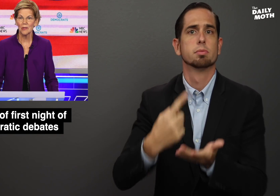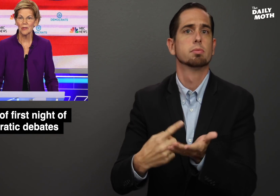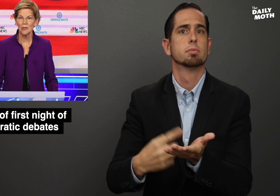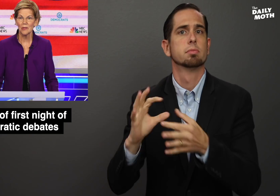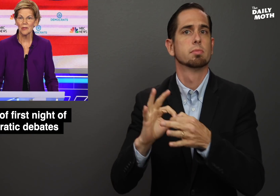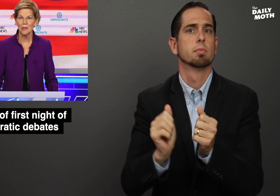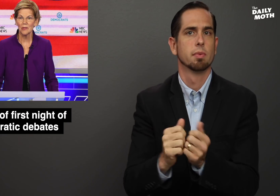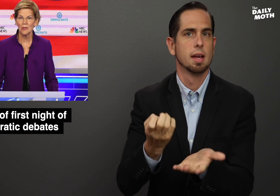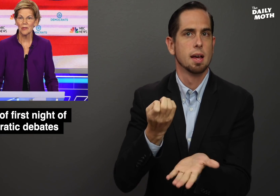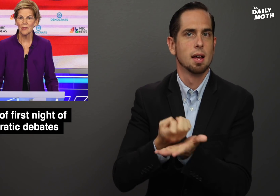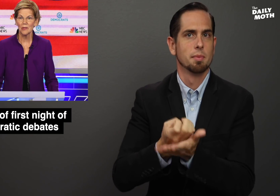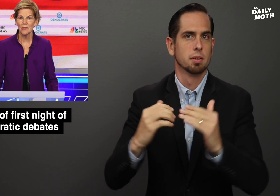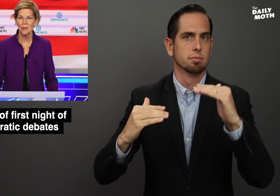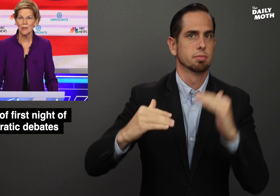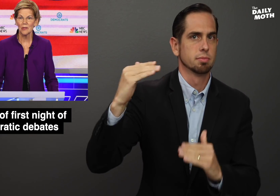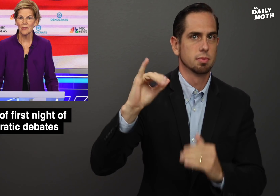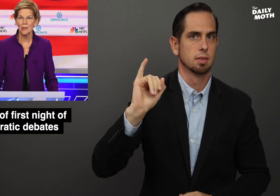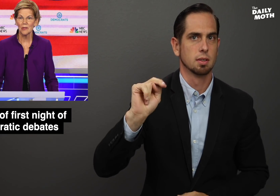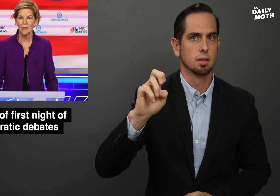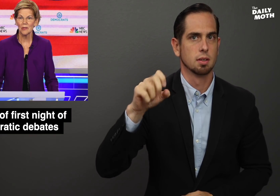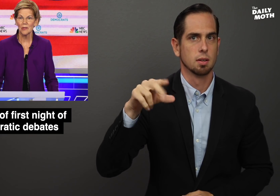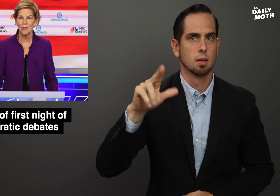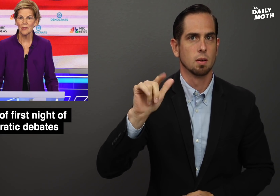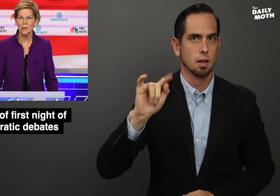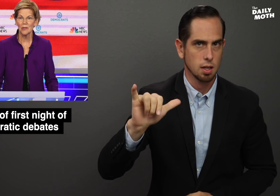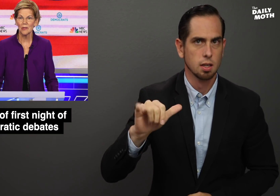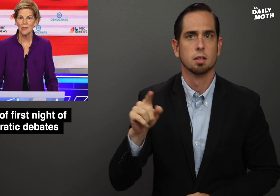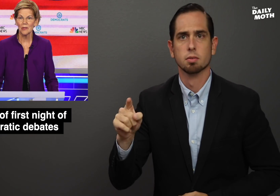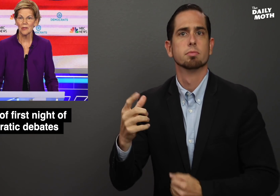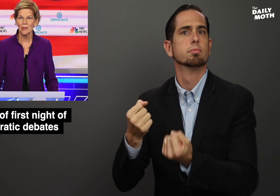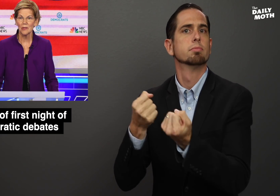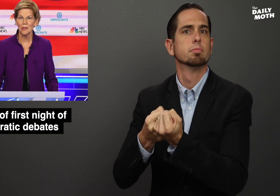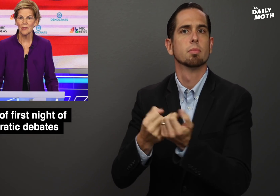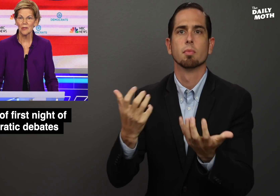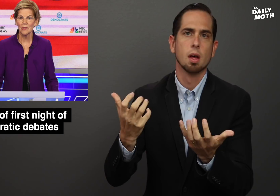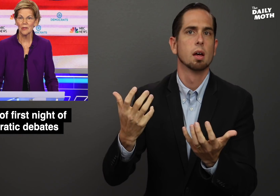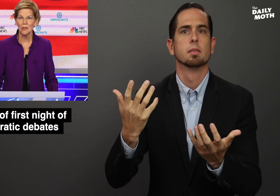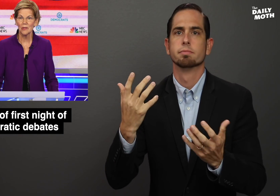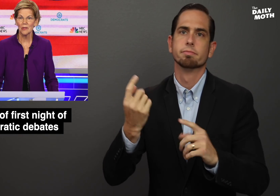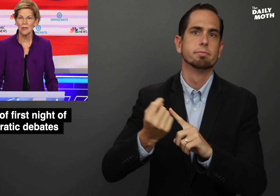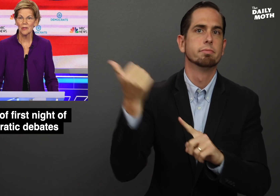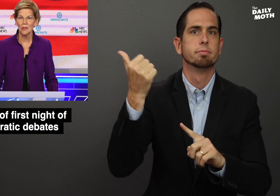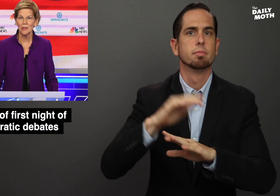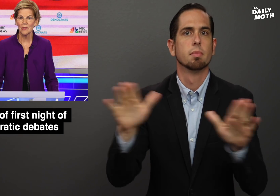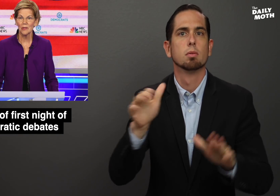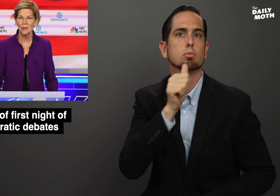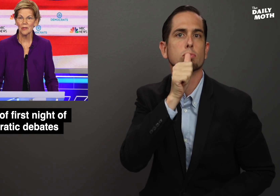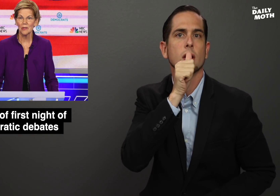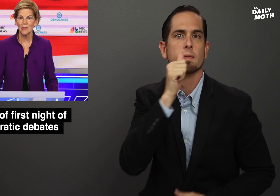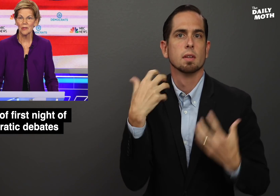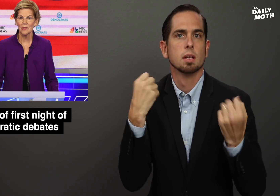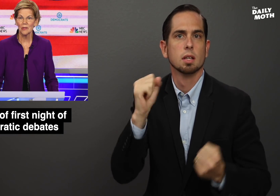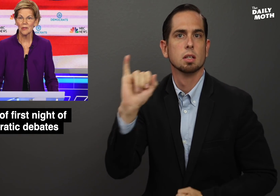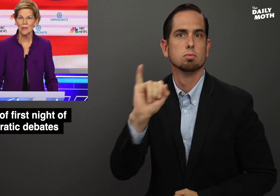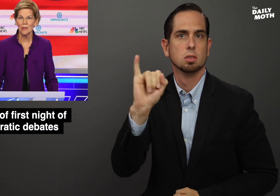about economic inequality, abolishing private insurance